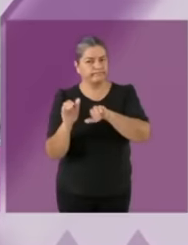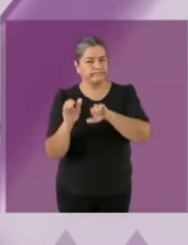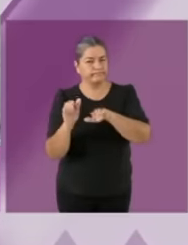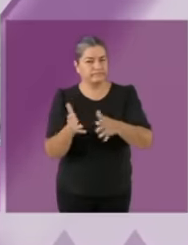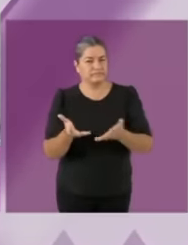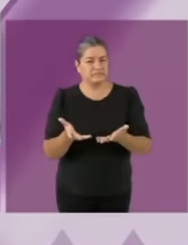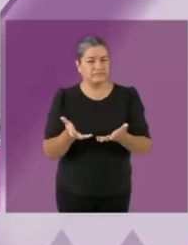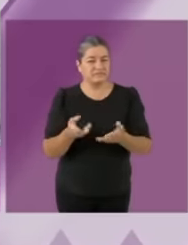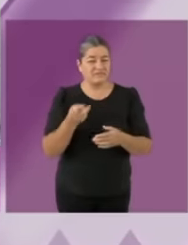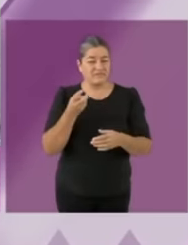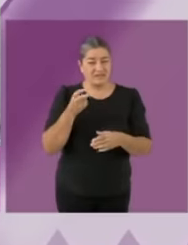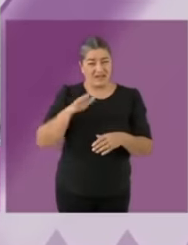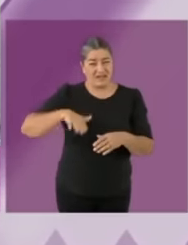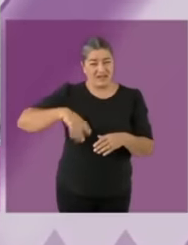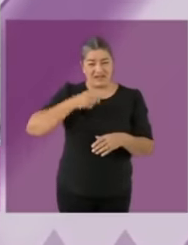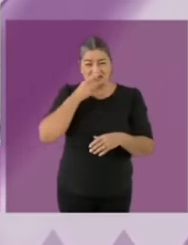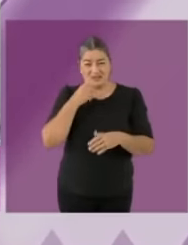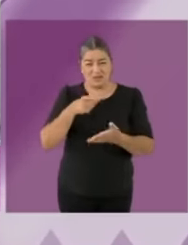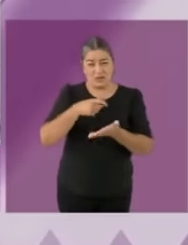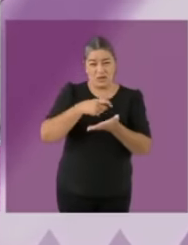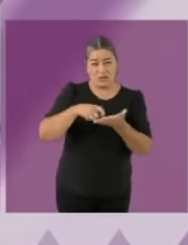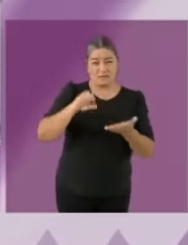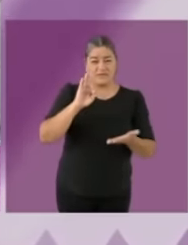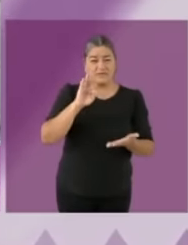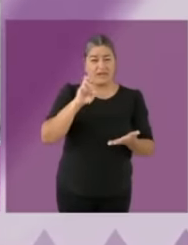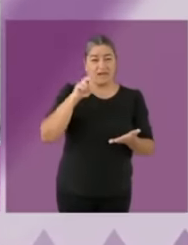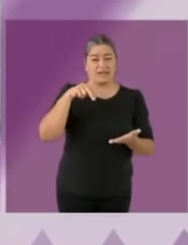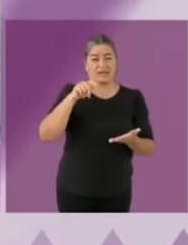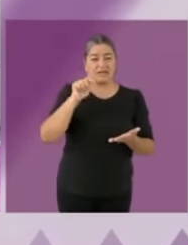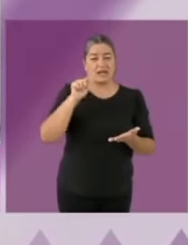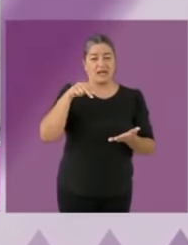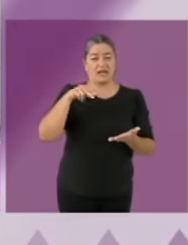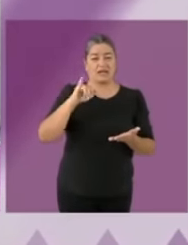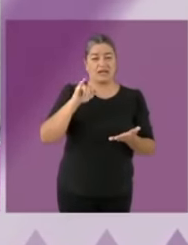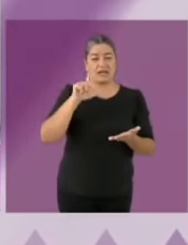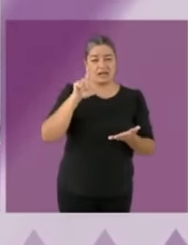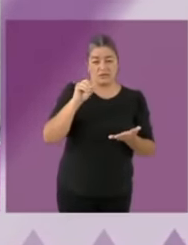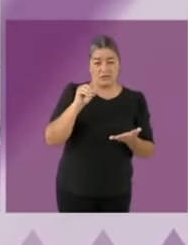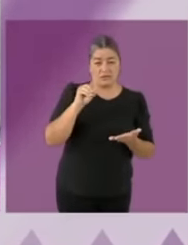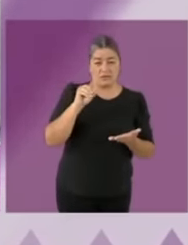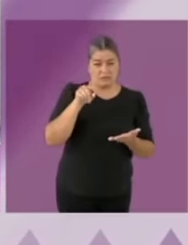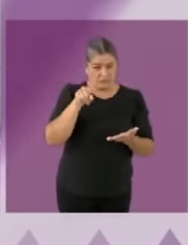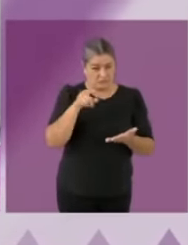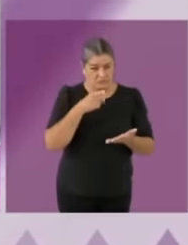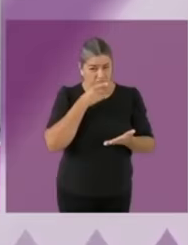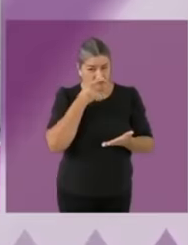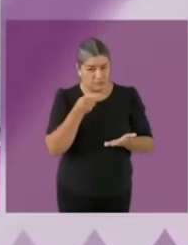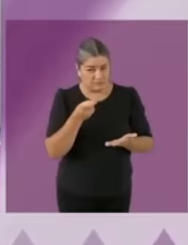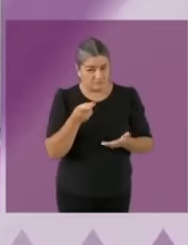which is a medicine that was essential to be able to put in respirators and on the other hand, it is